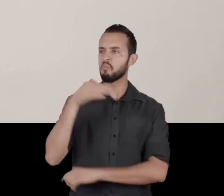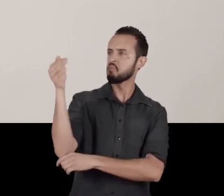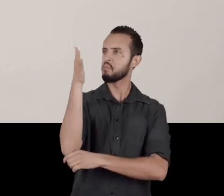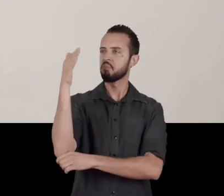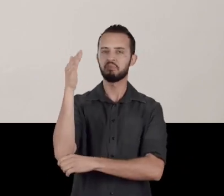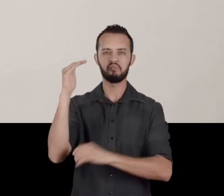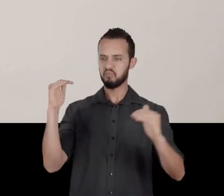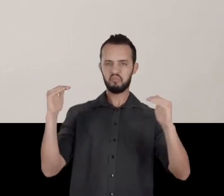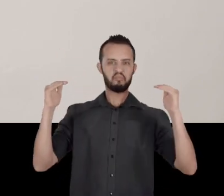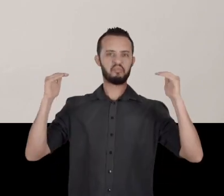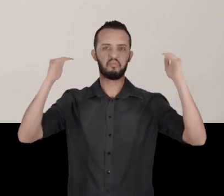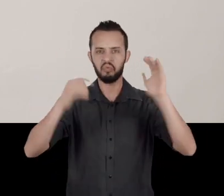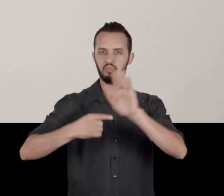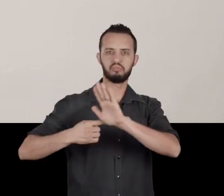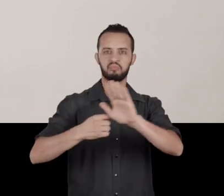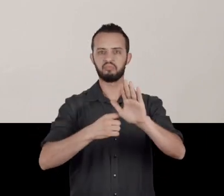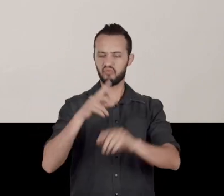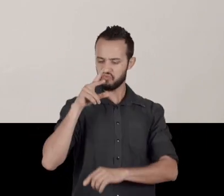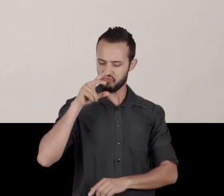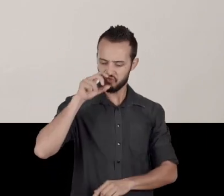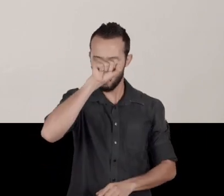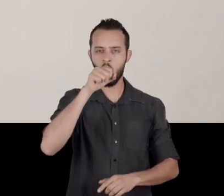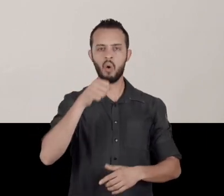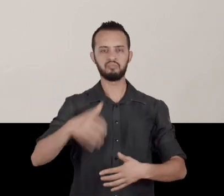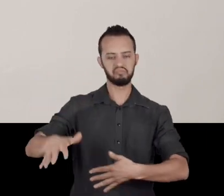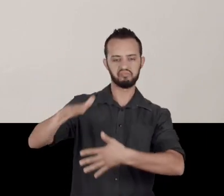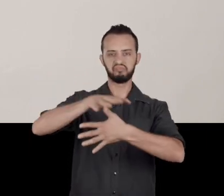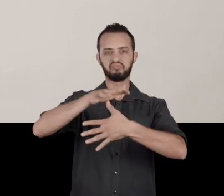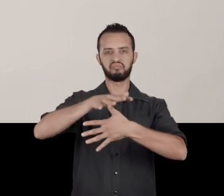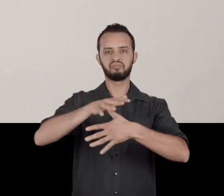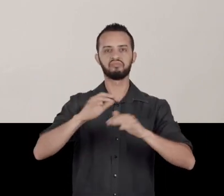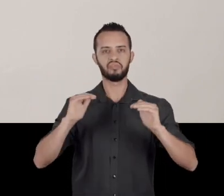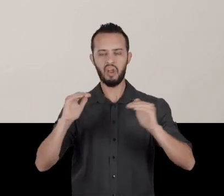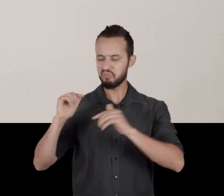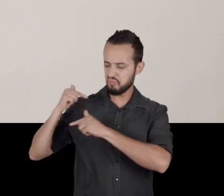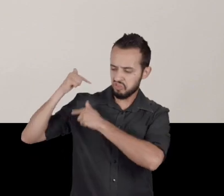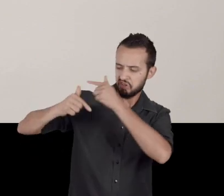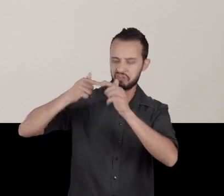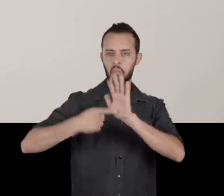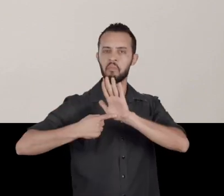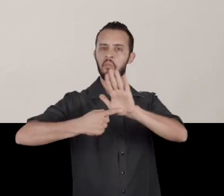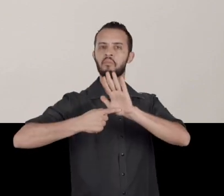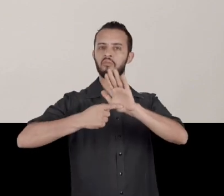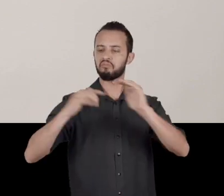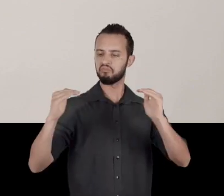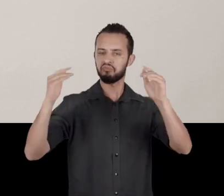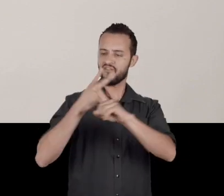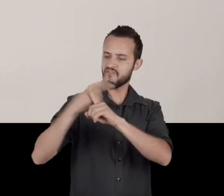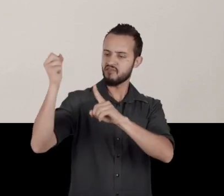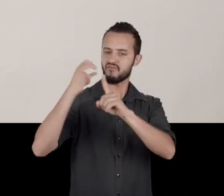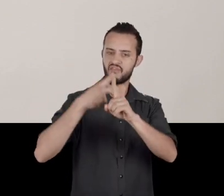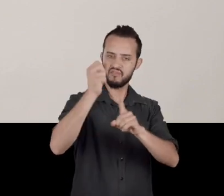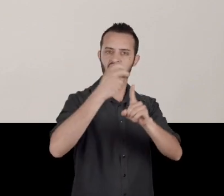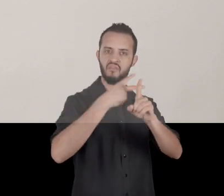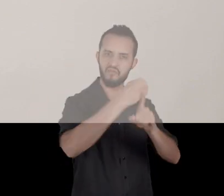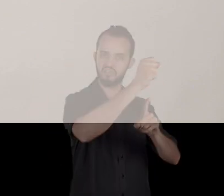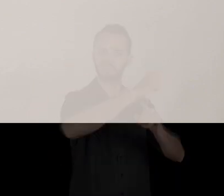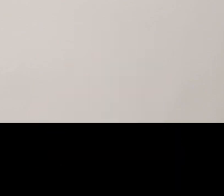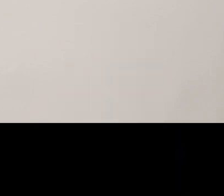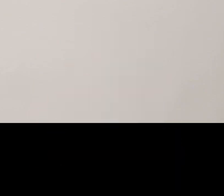all colors are beautiful, all narratives are ancient, and all peoples are victorious.